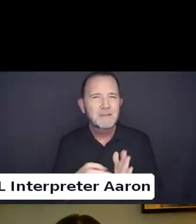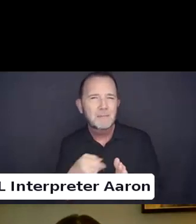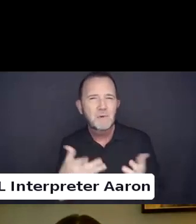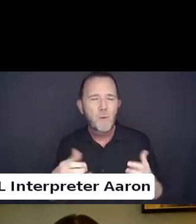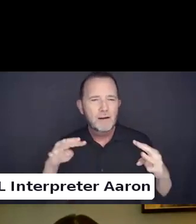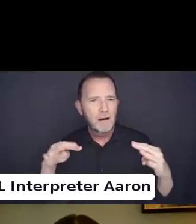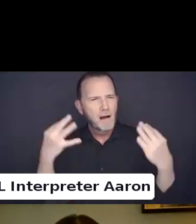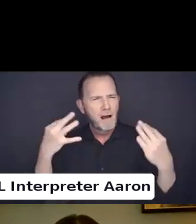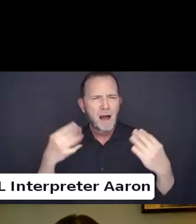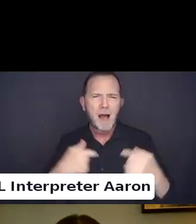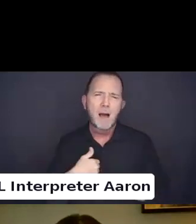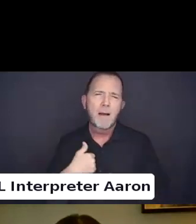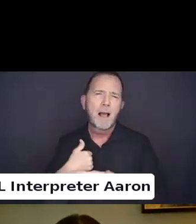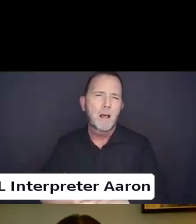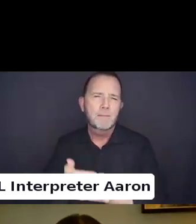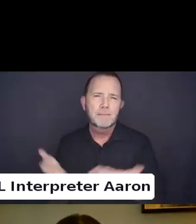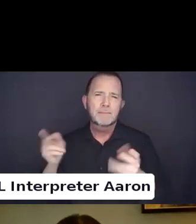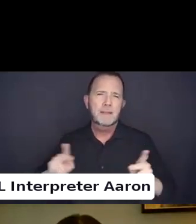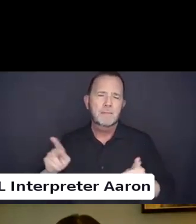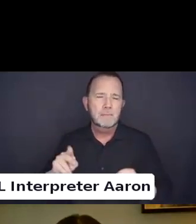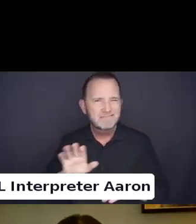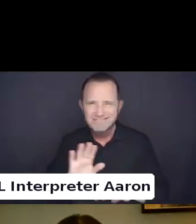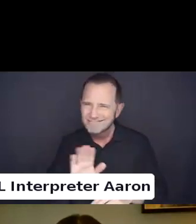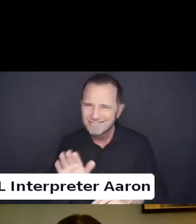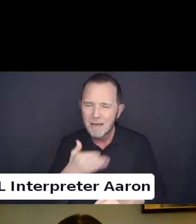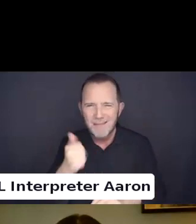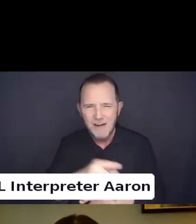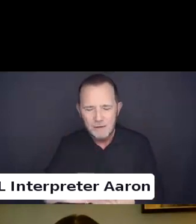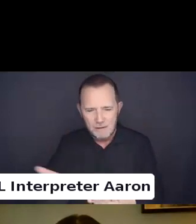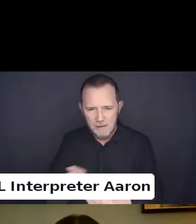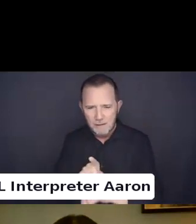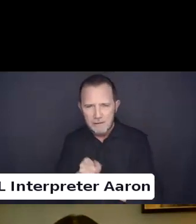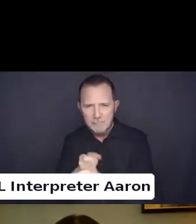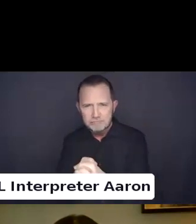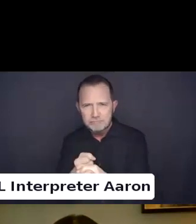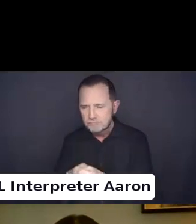That background is so important.